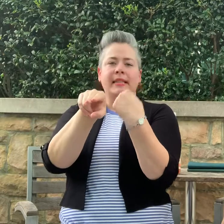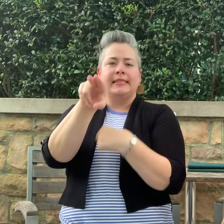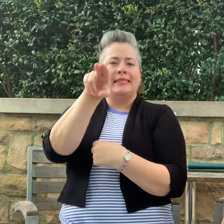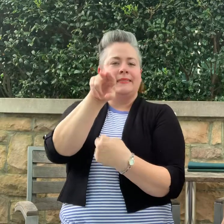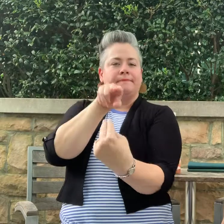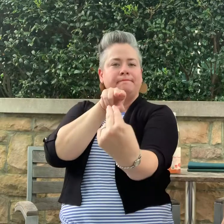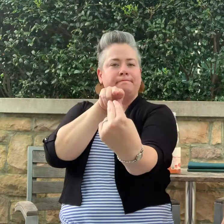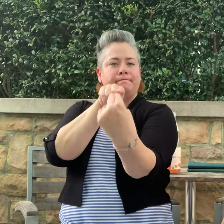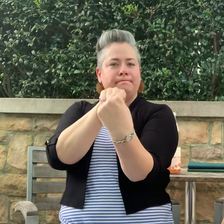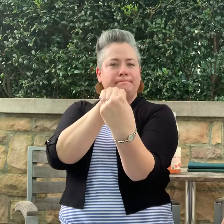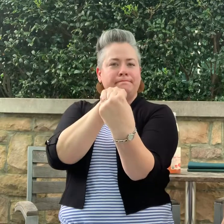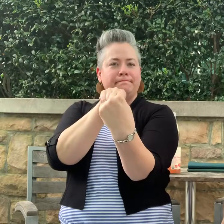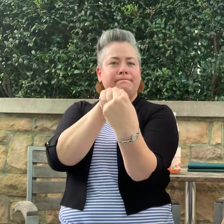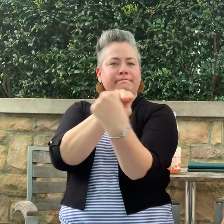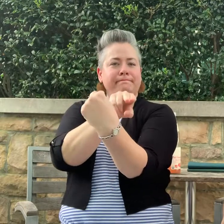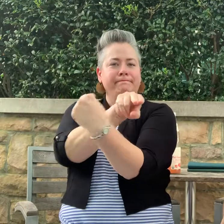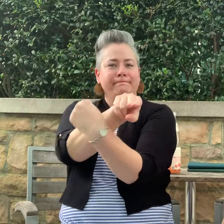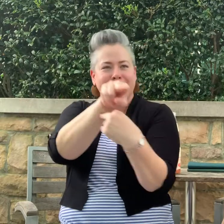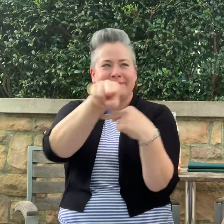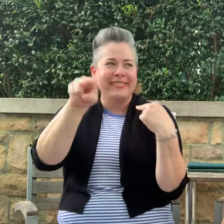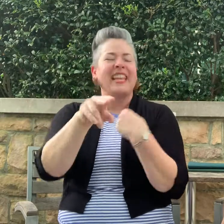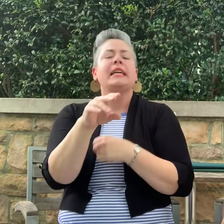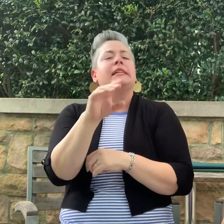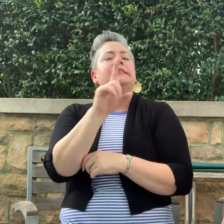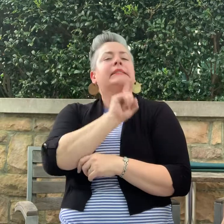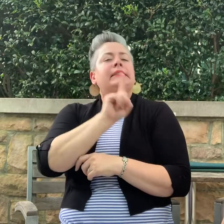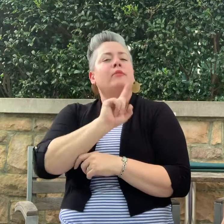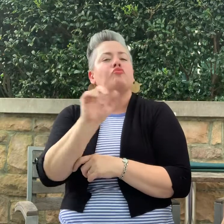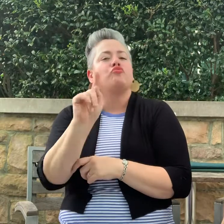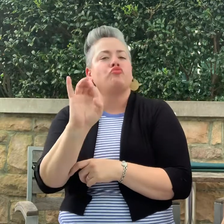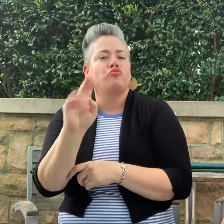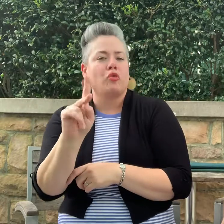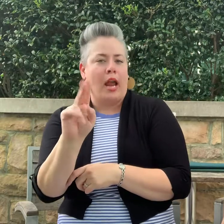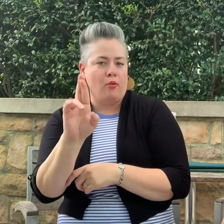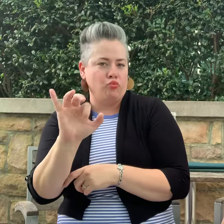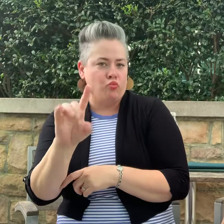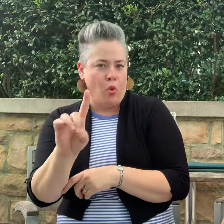track roads so the driving takes a bit of practice.